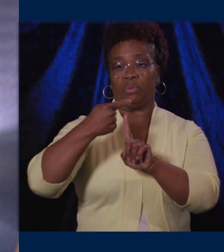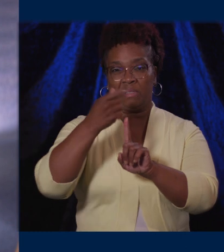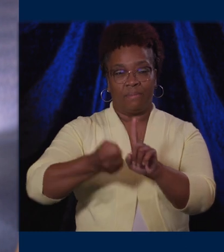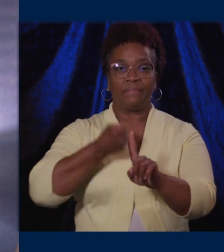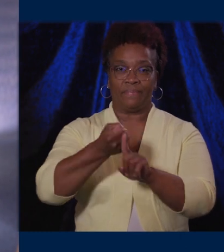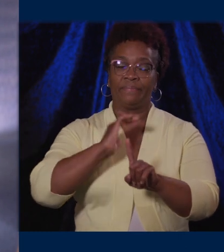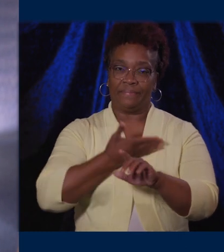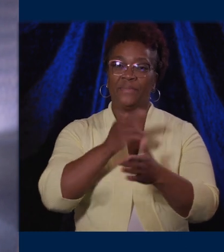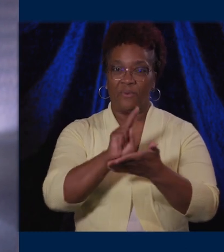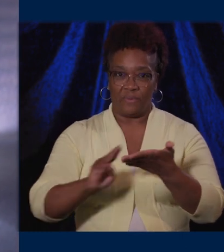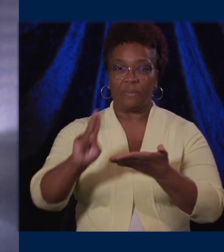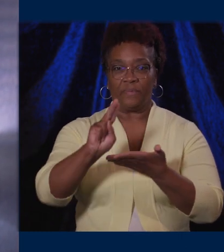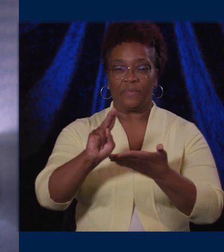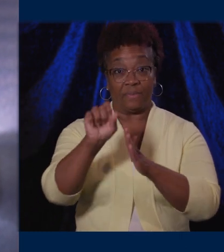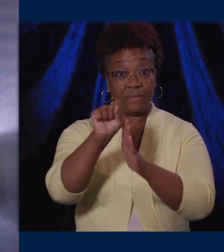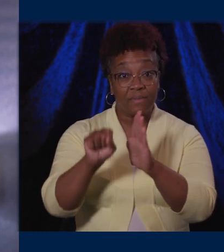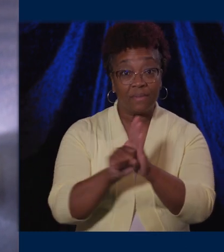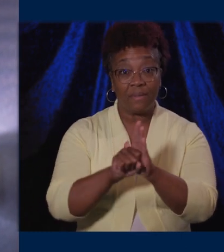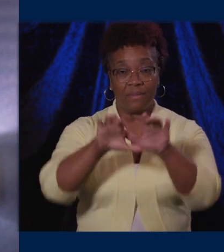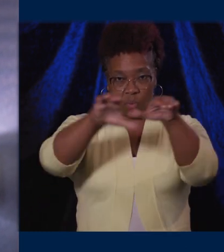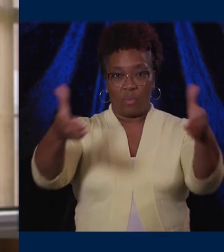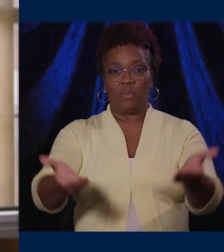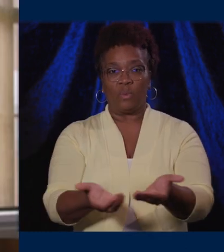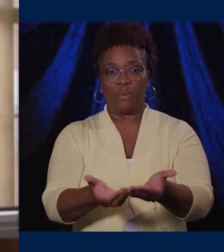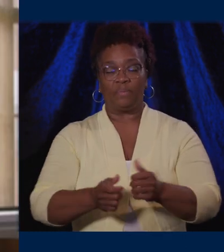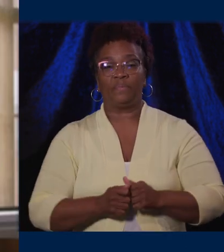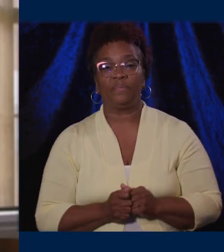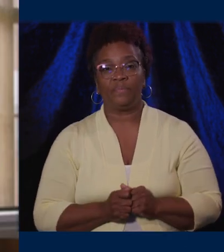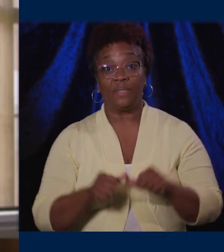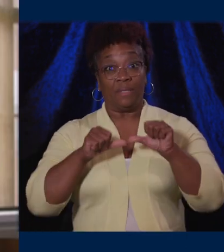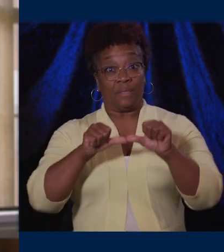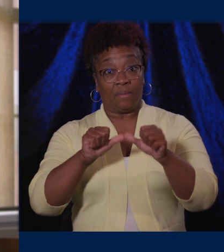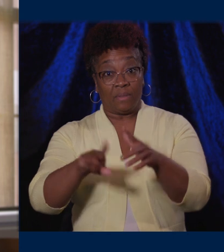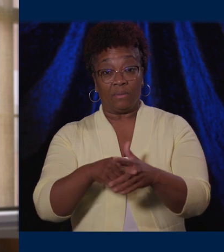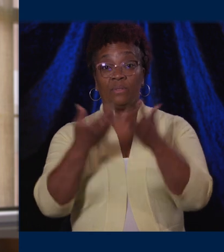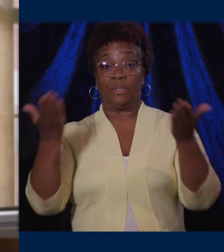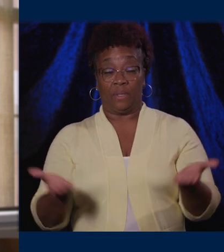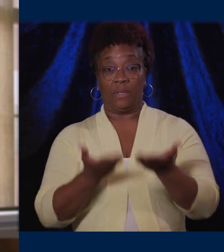our university, our state, and our world. Sustainability begins at home, and at the